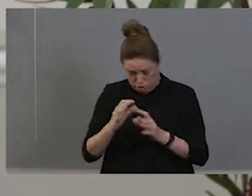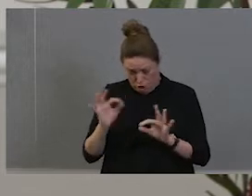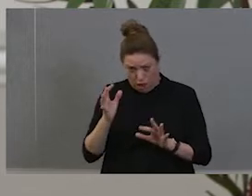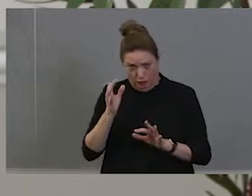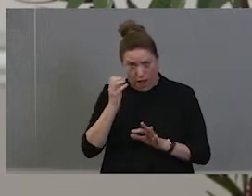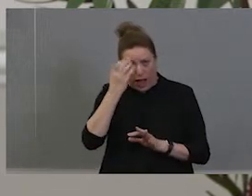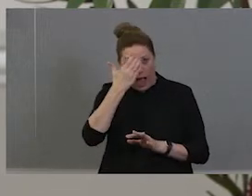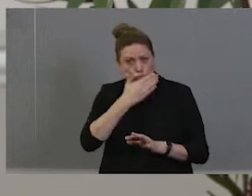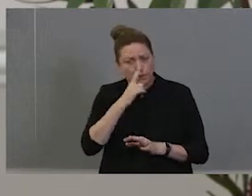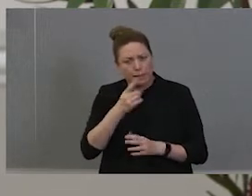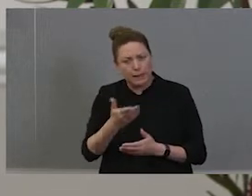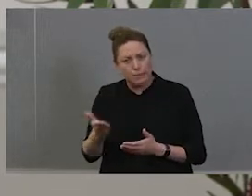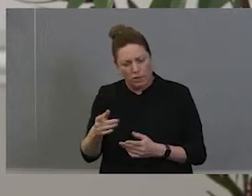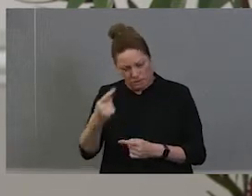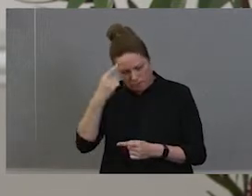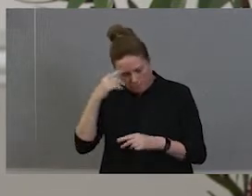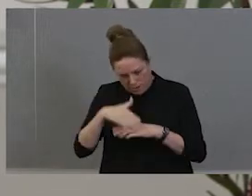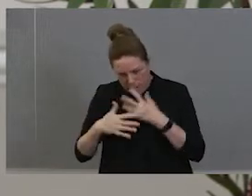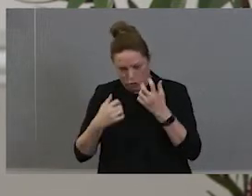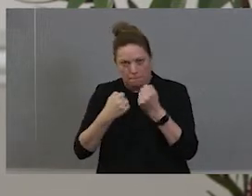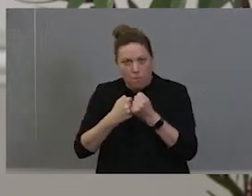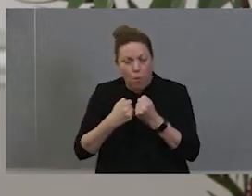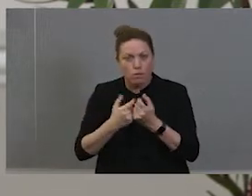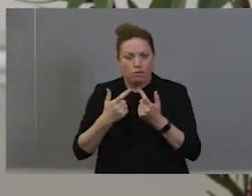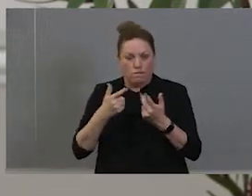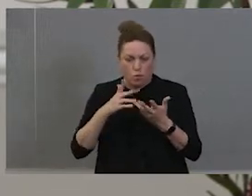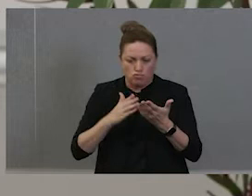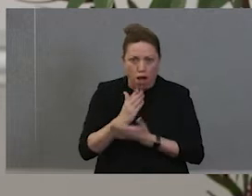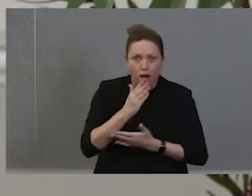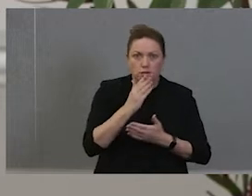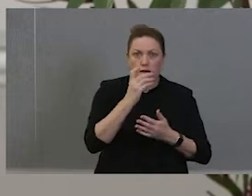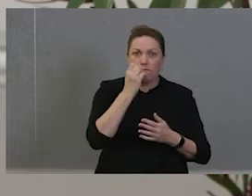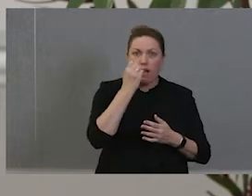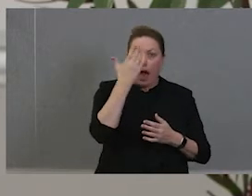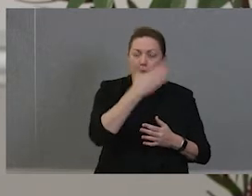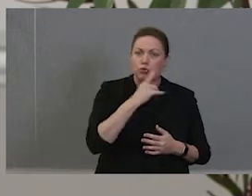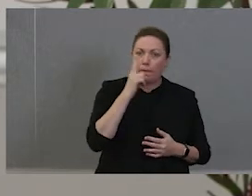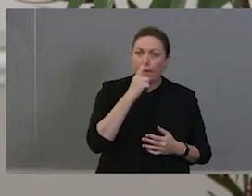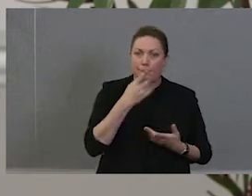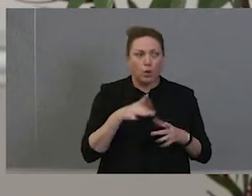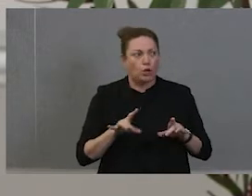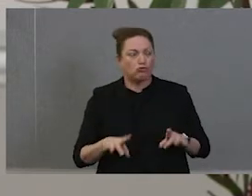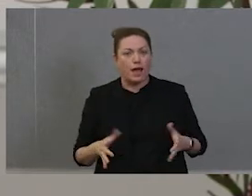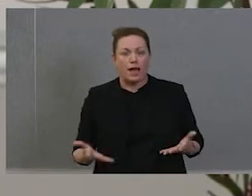supporting and fighting for the rights of Aboriginal people in this country. And I was just the Aboriginal